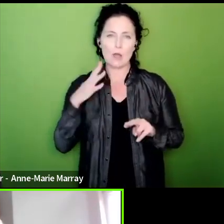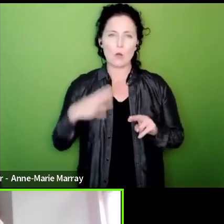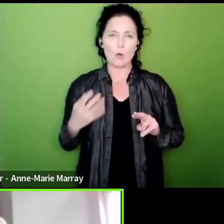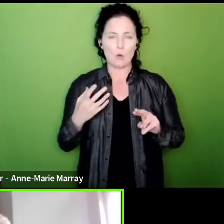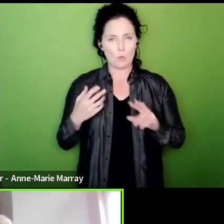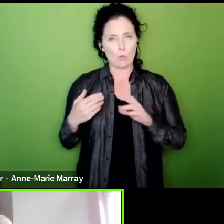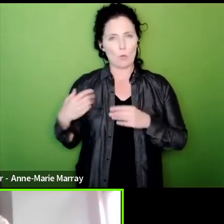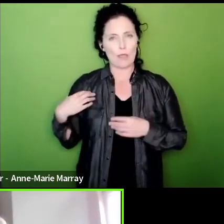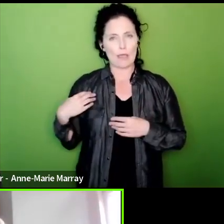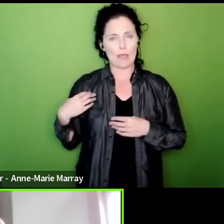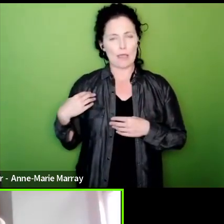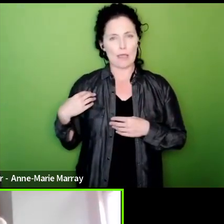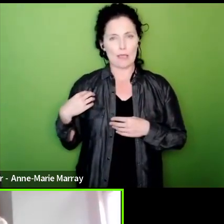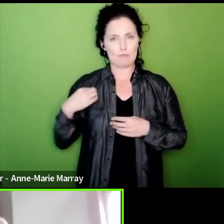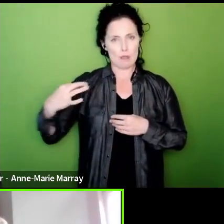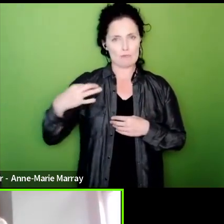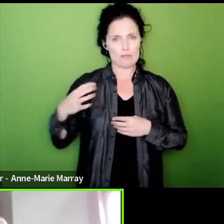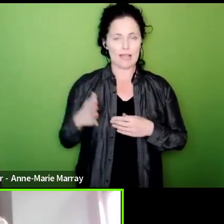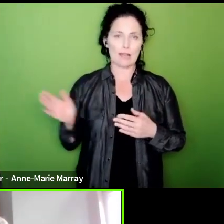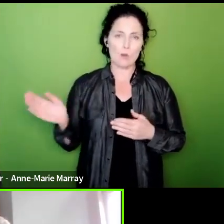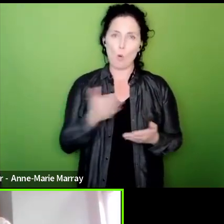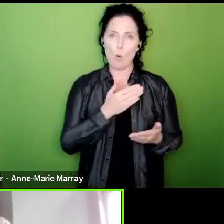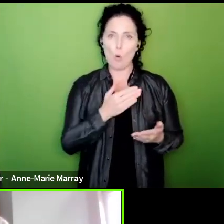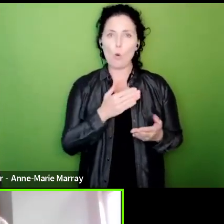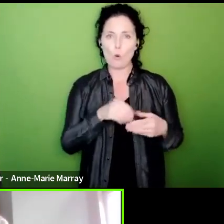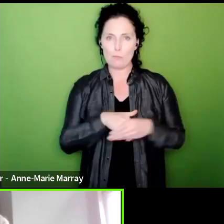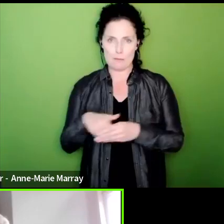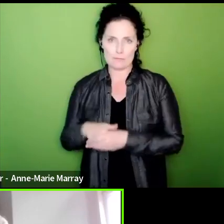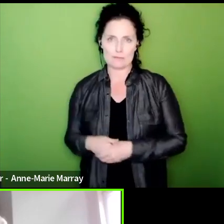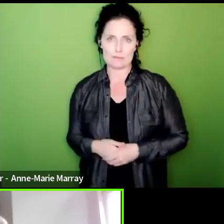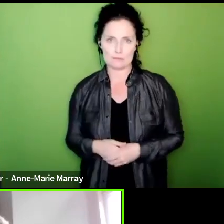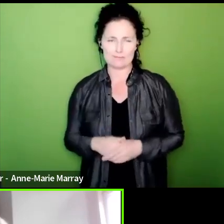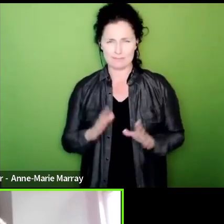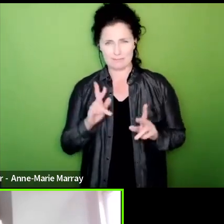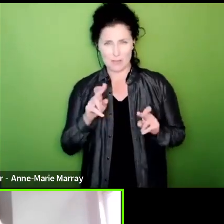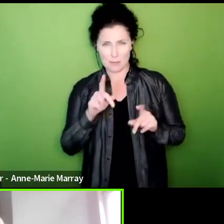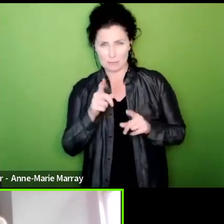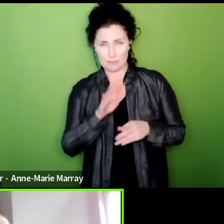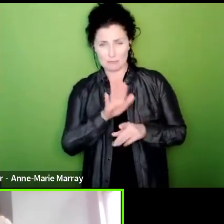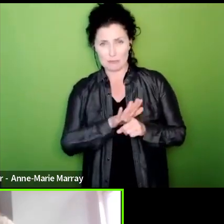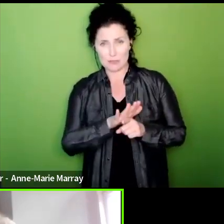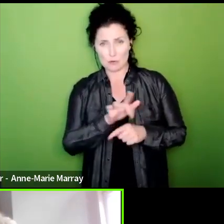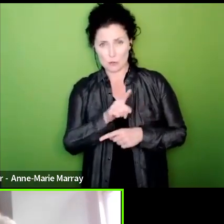I hope that reassures a colleague from the HMRC you know but I think it's also fact to say the